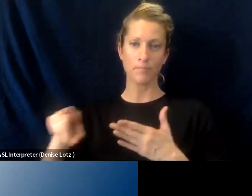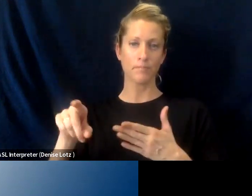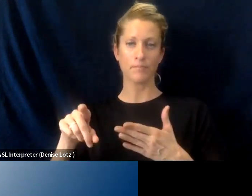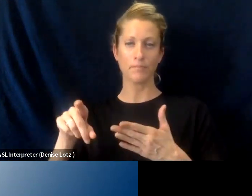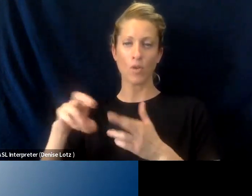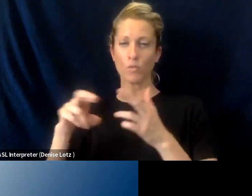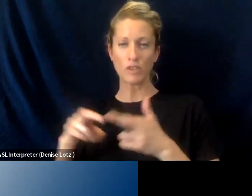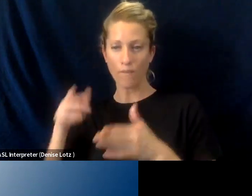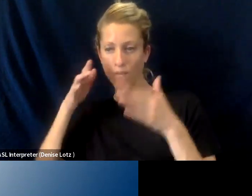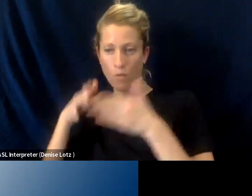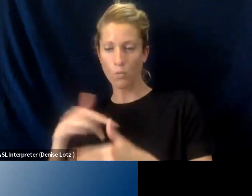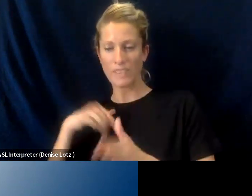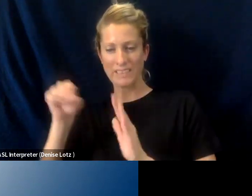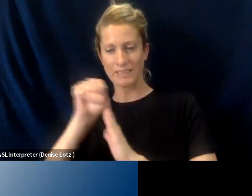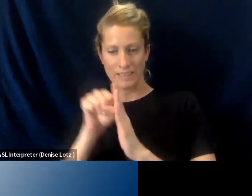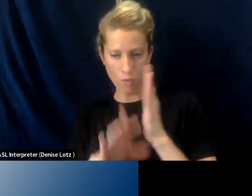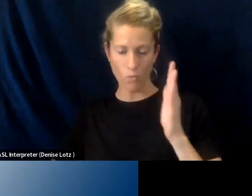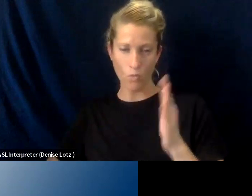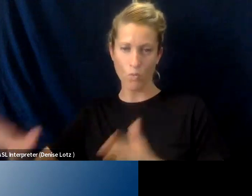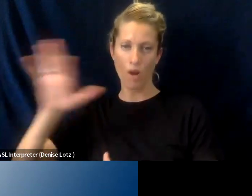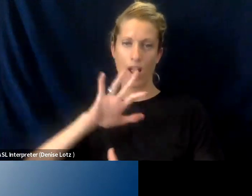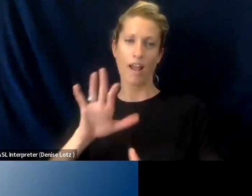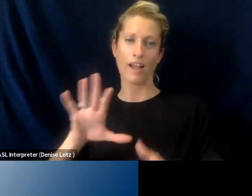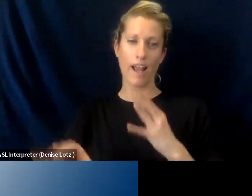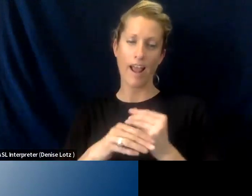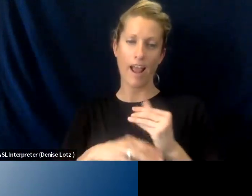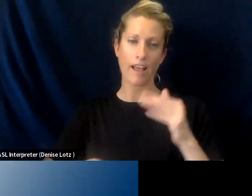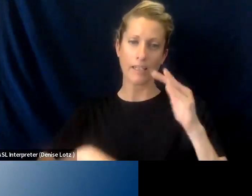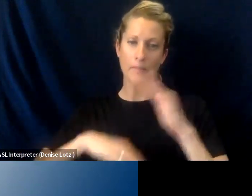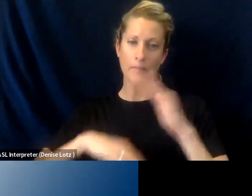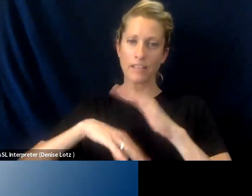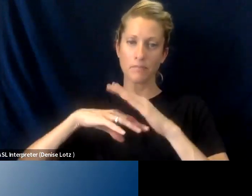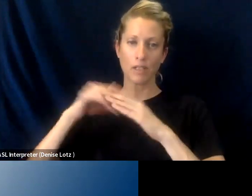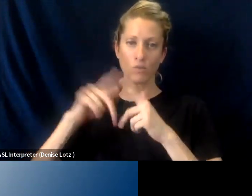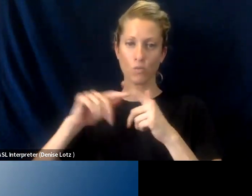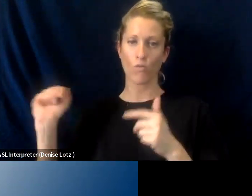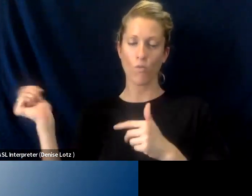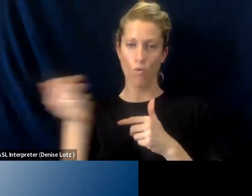We're statewide so we add capacity to the overall California Community College system.